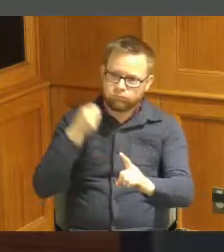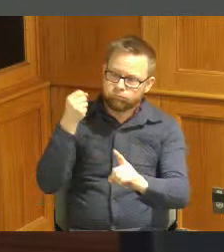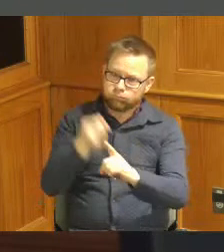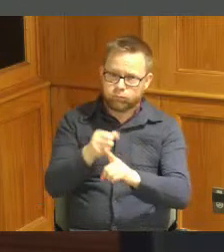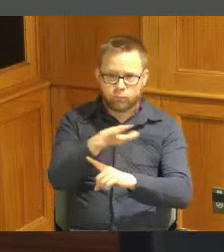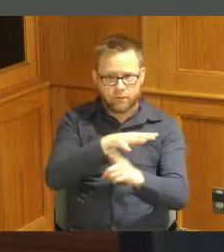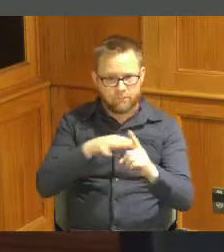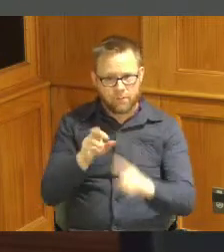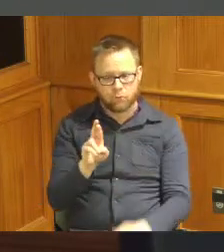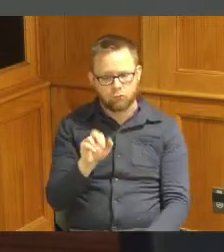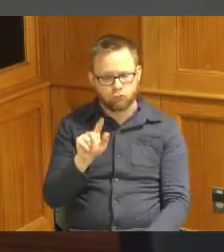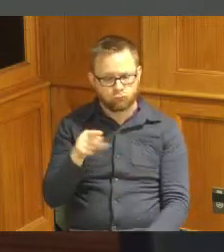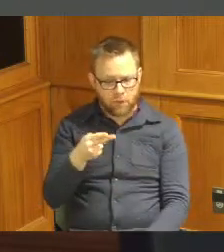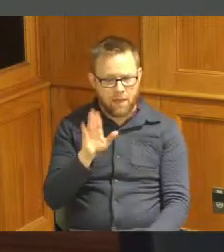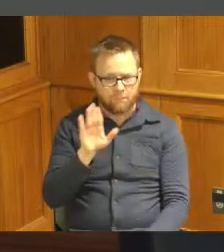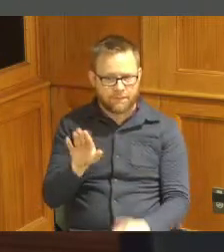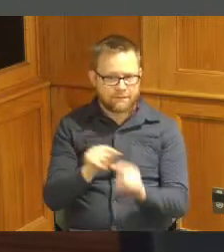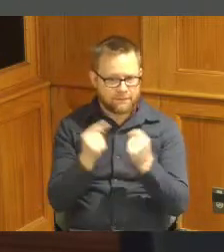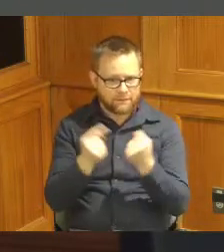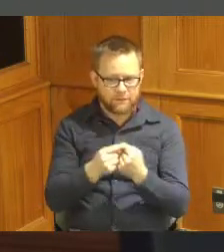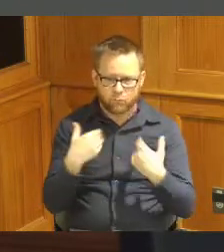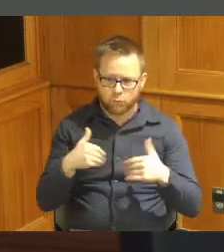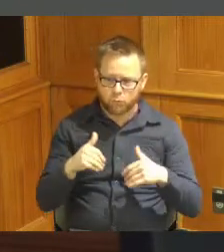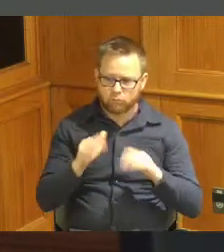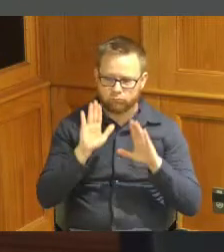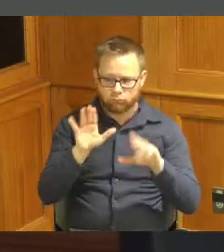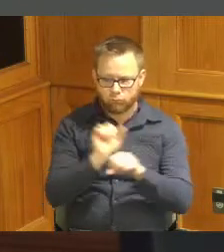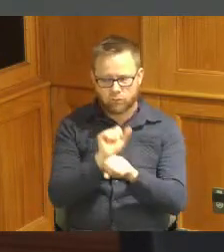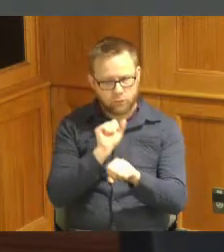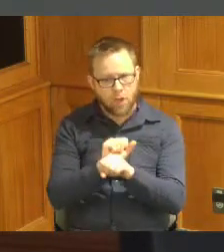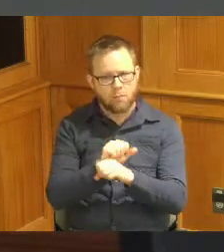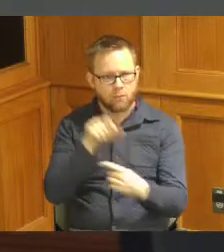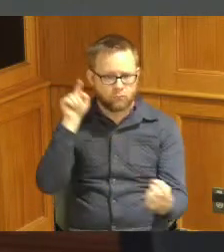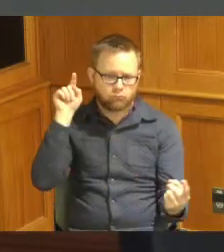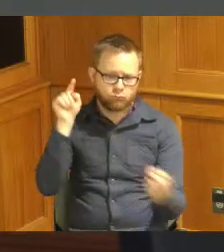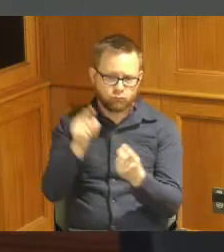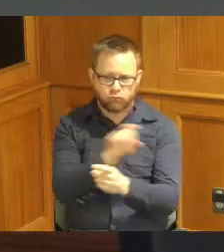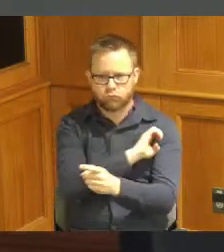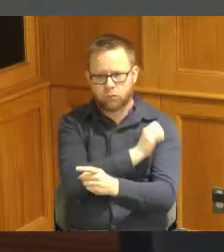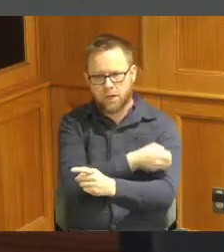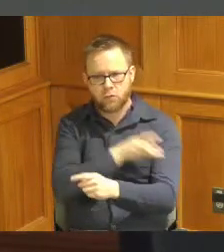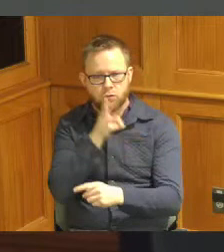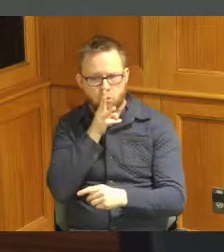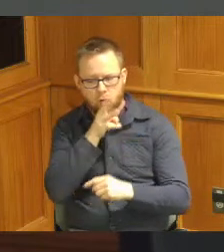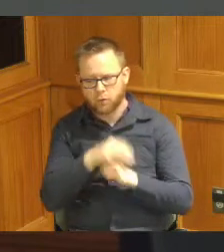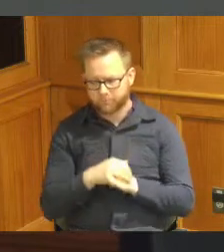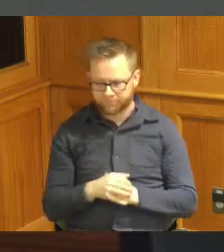Ralph and his crew have done a great job of of of keeping our energy and water usage low also